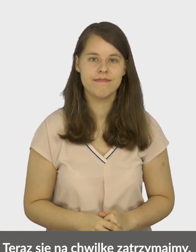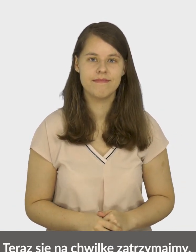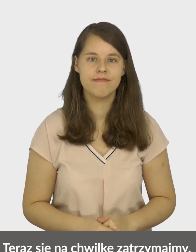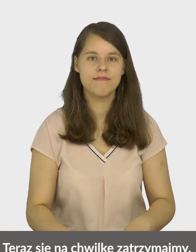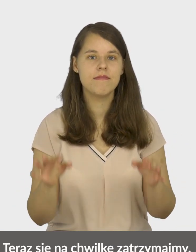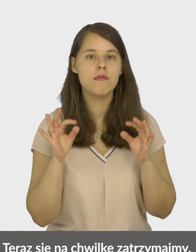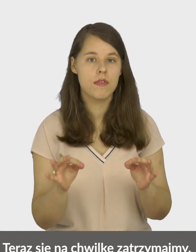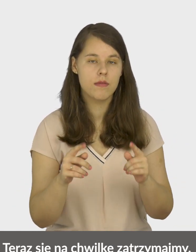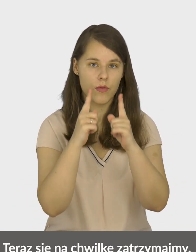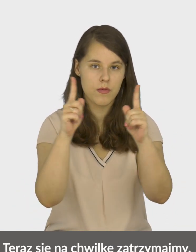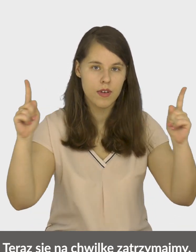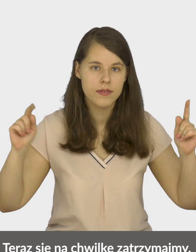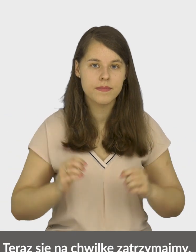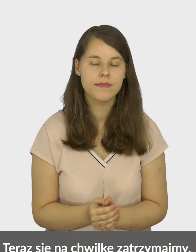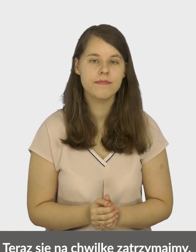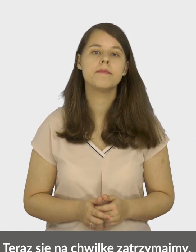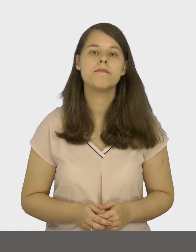Now let's pause for a moment.